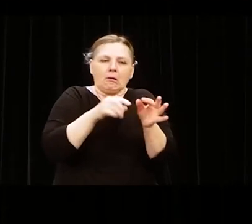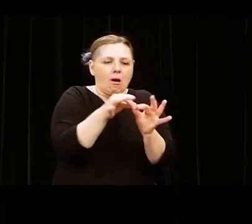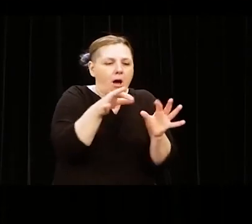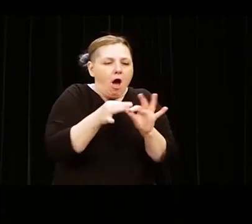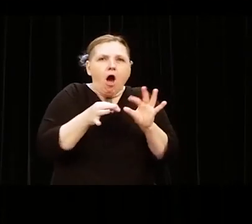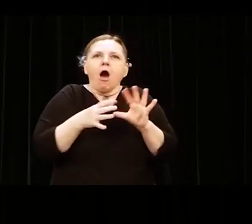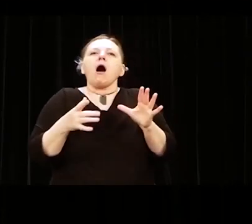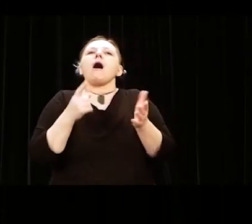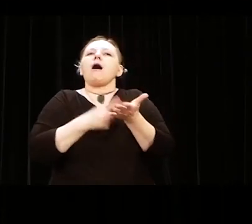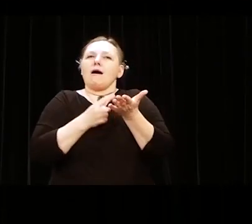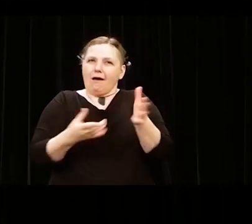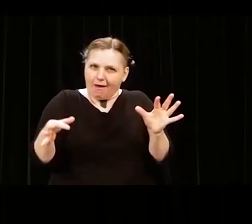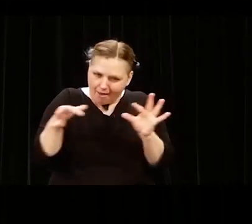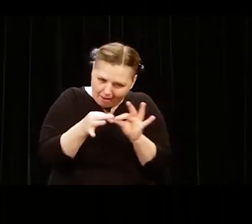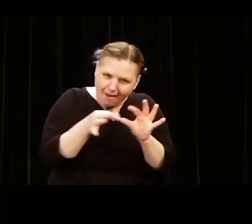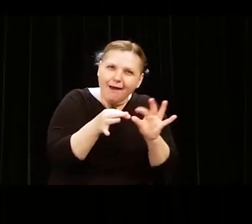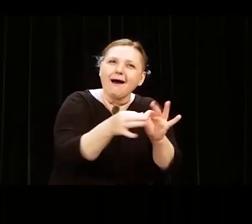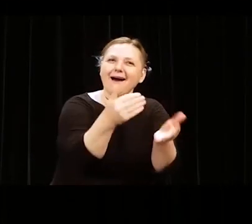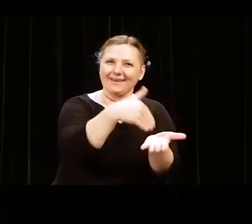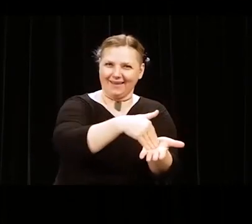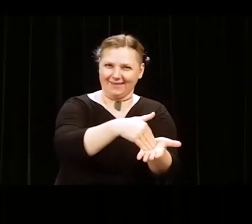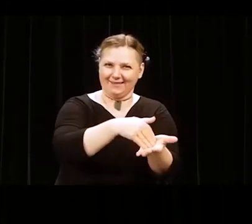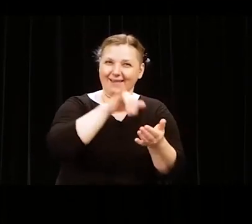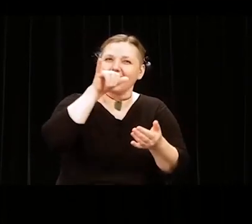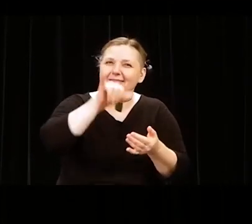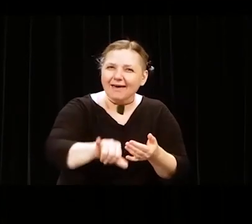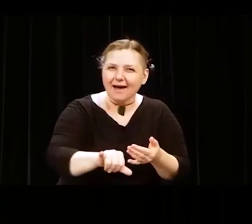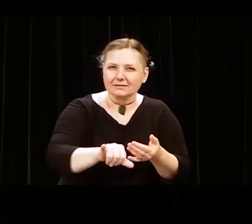is what you have lived, then you will start to live.